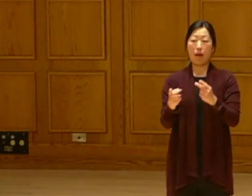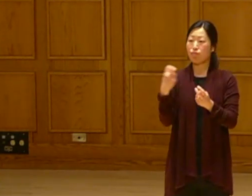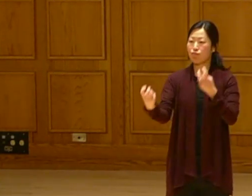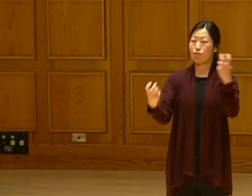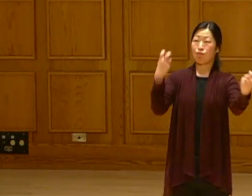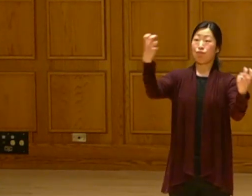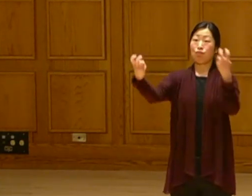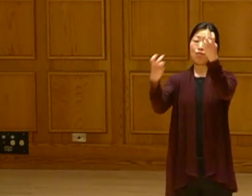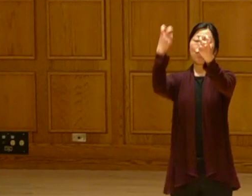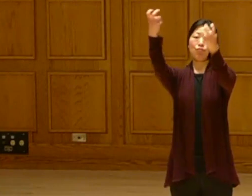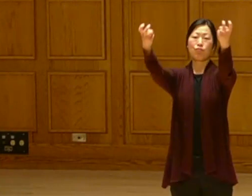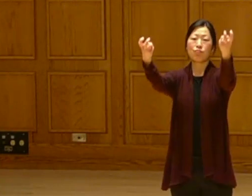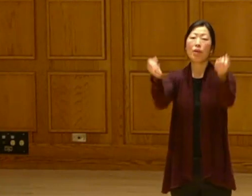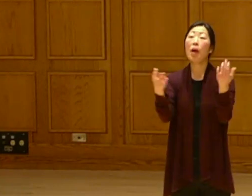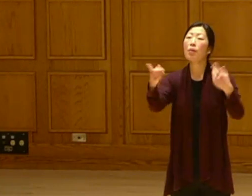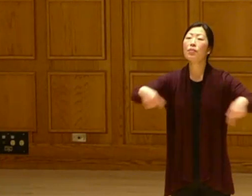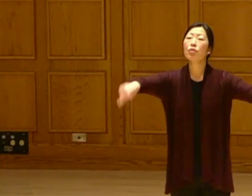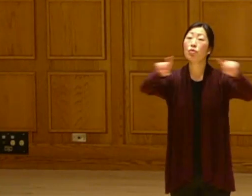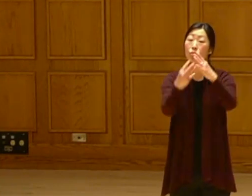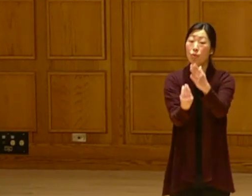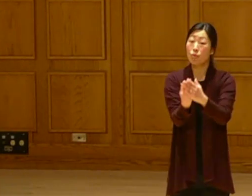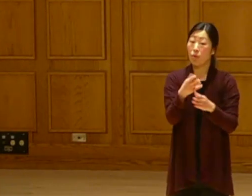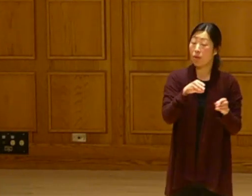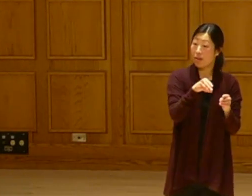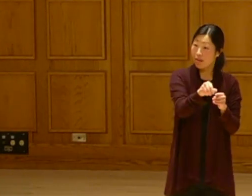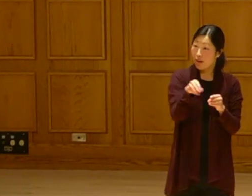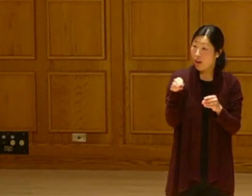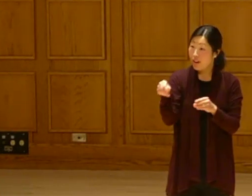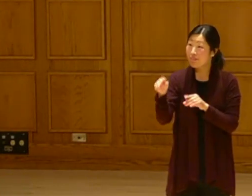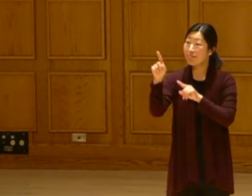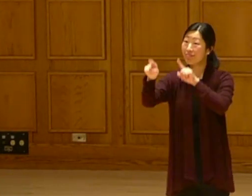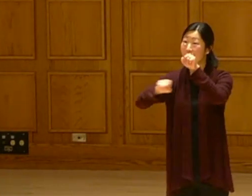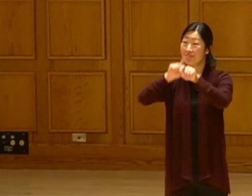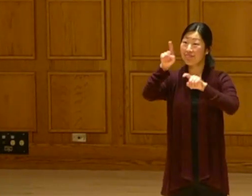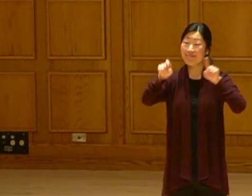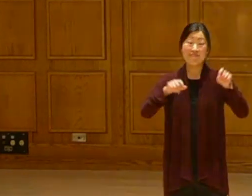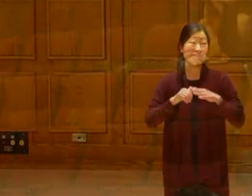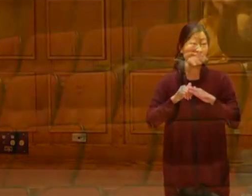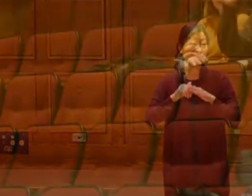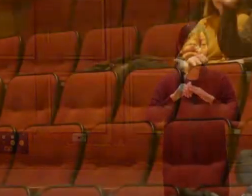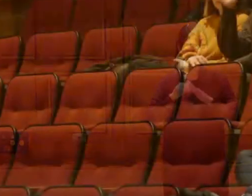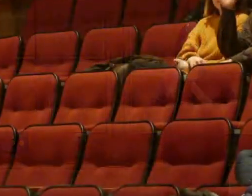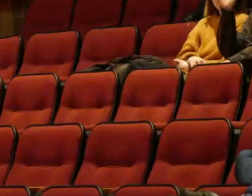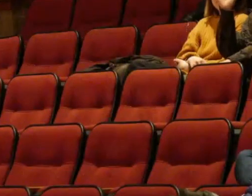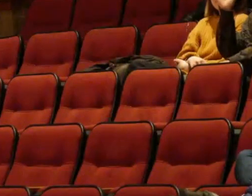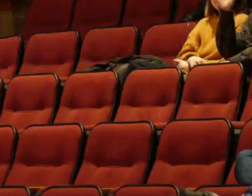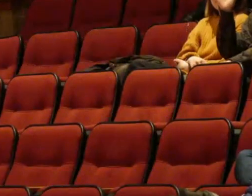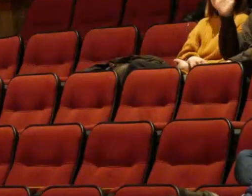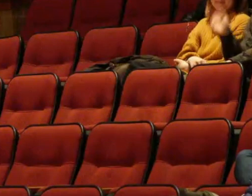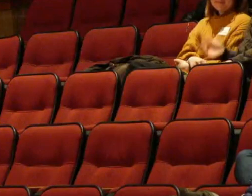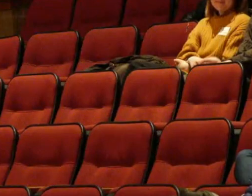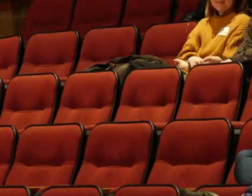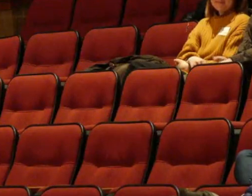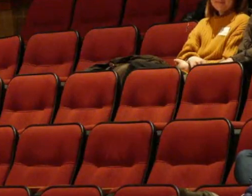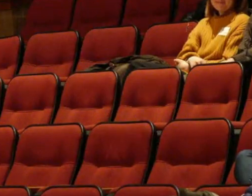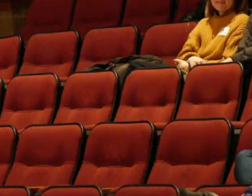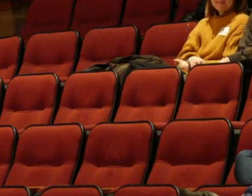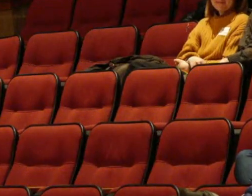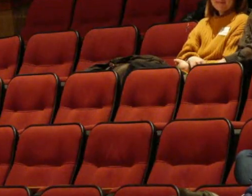How many of you grow a garden? All right.